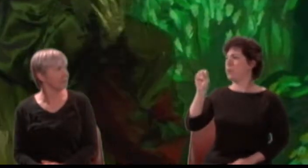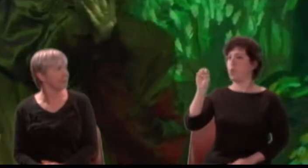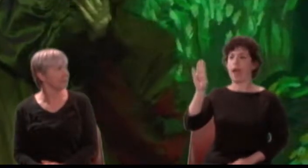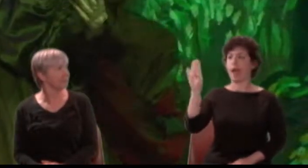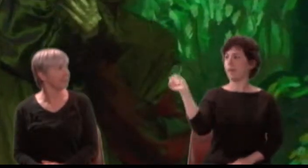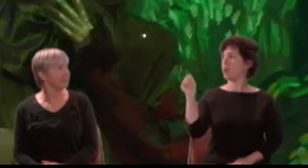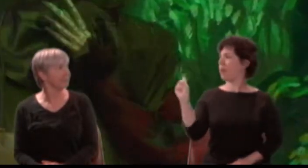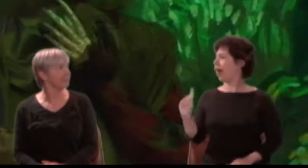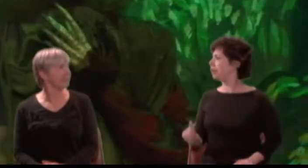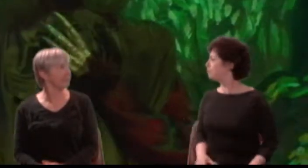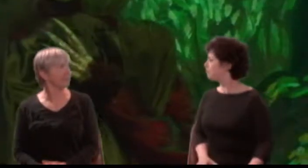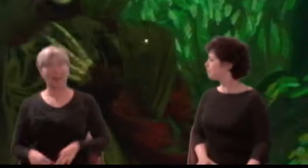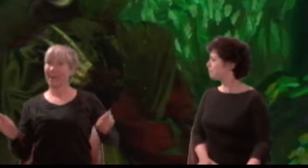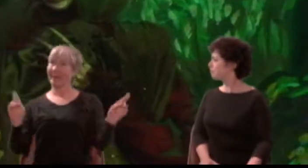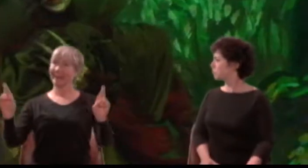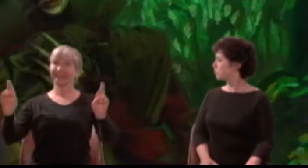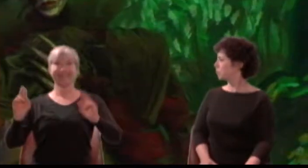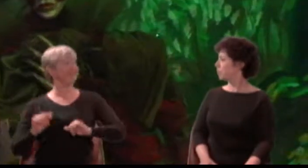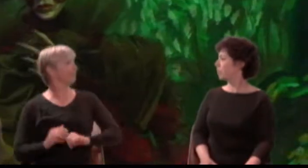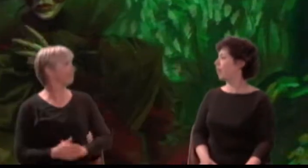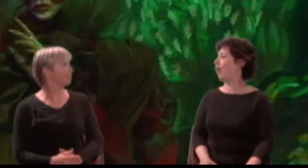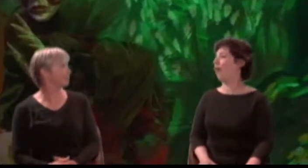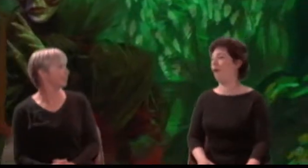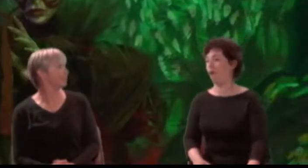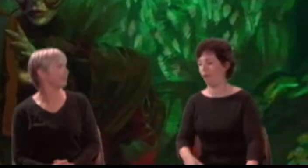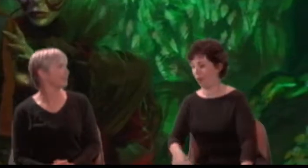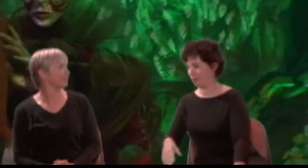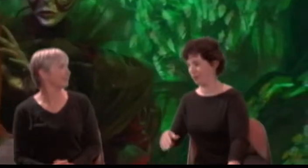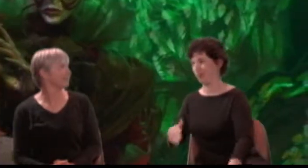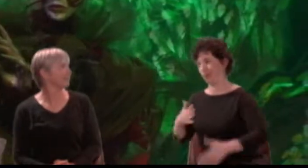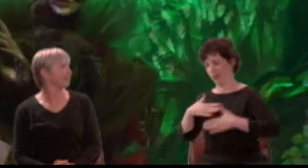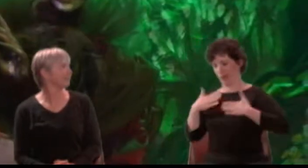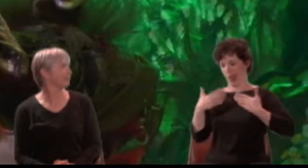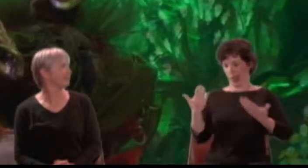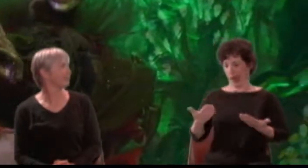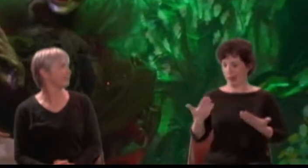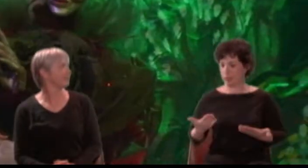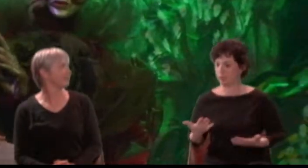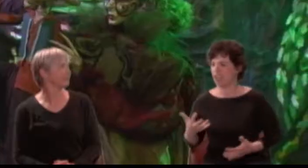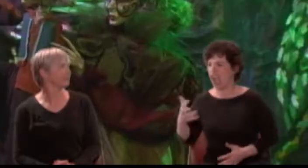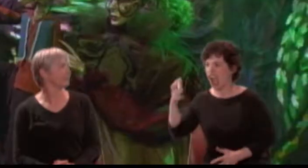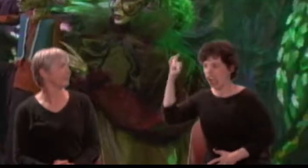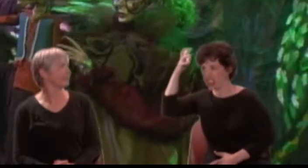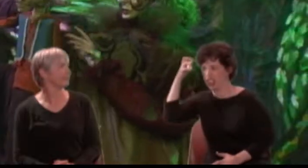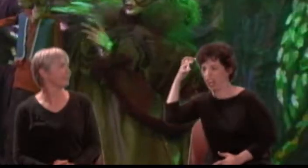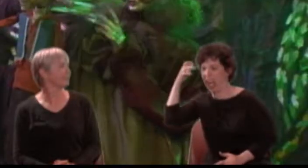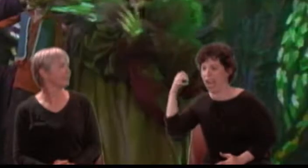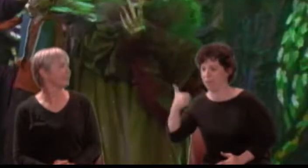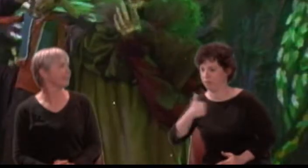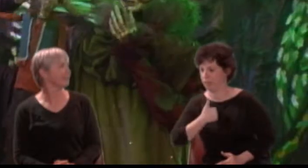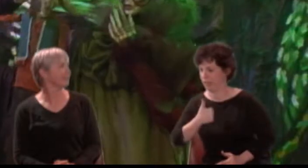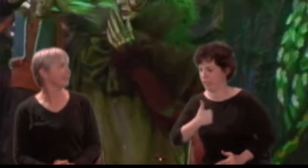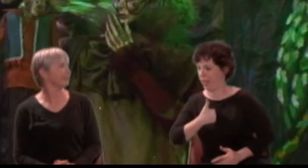Bottom: Good monsieur, scratch, for methinks I am marvelous hairy about the face,